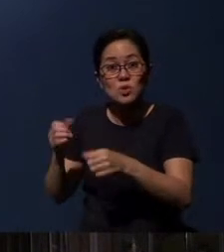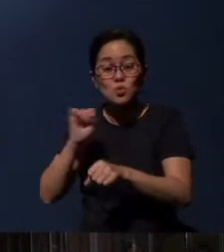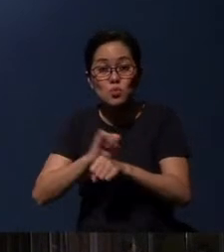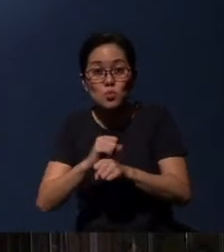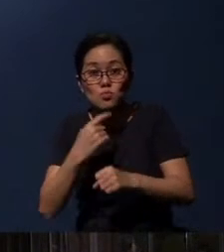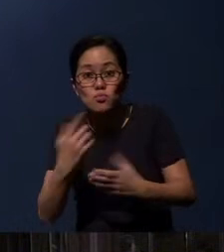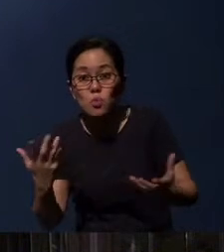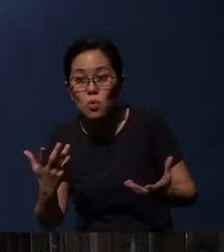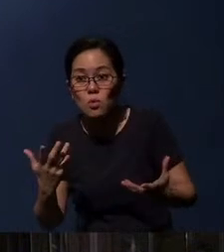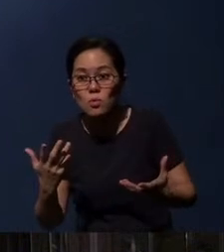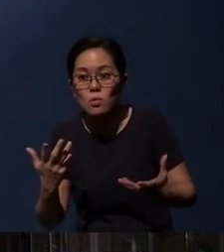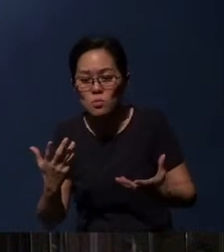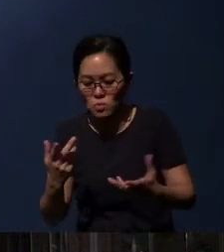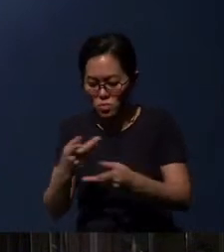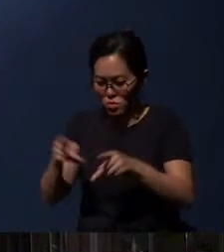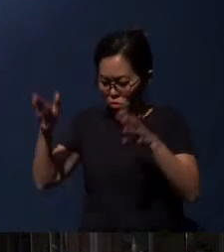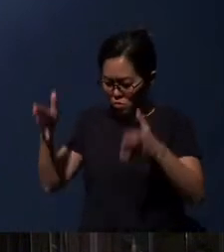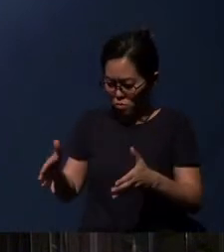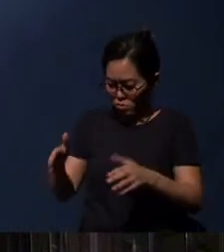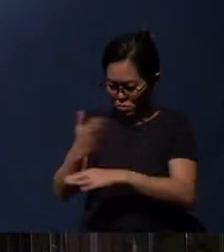Does your work say, ‘The potter has no hands’?